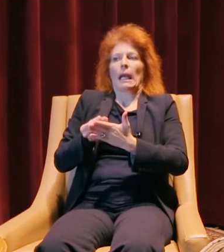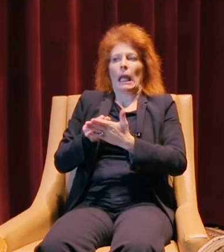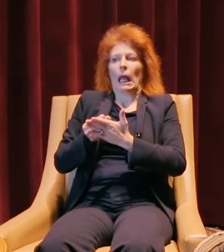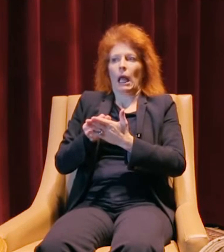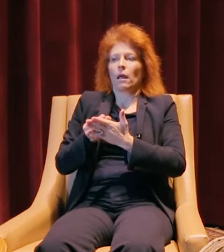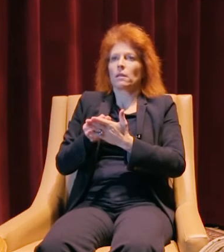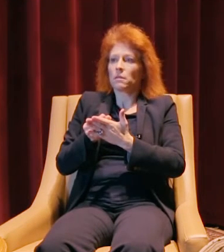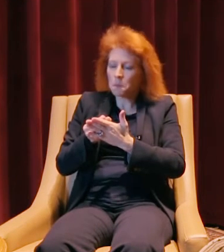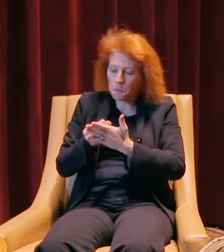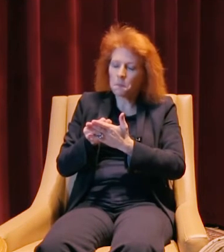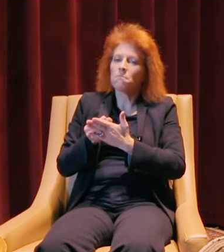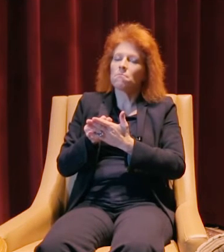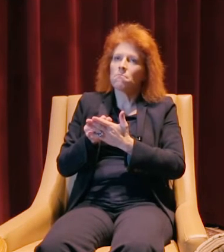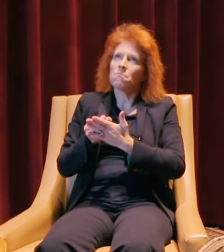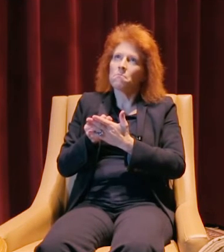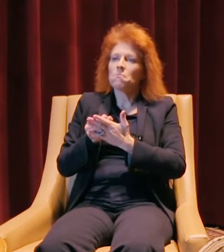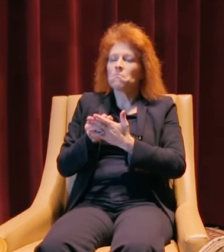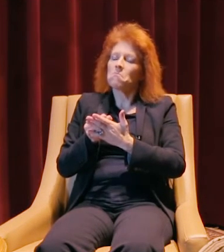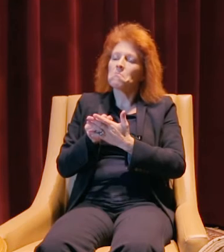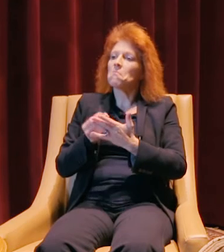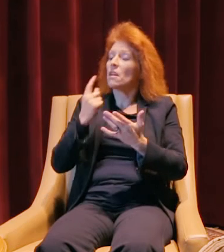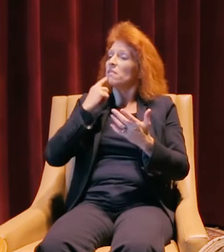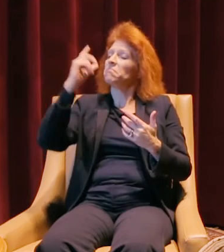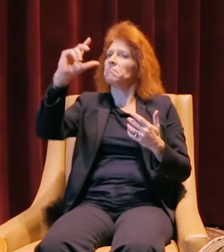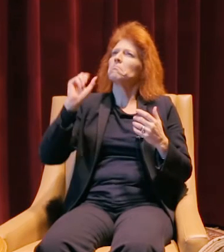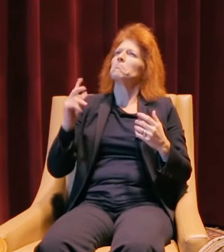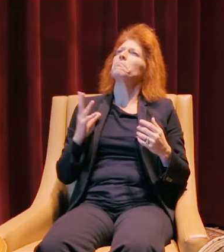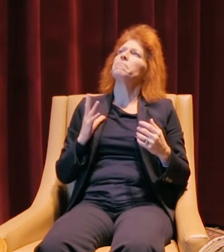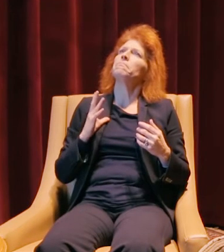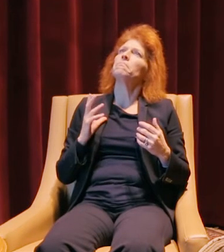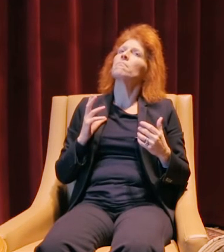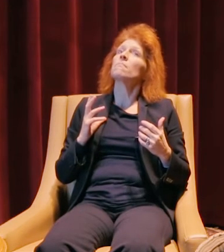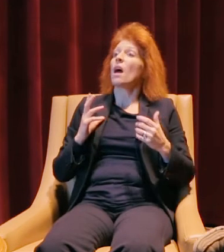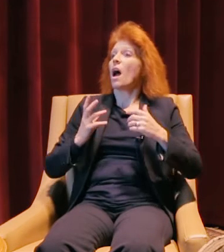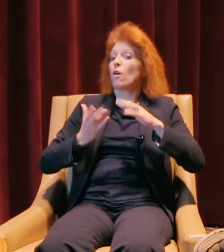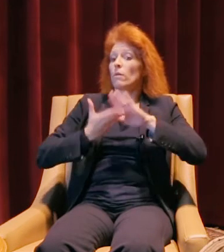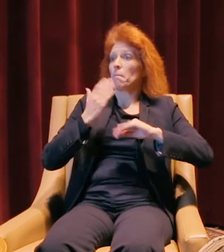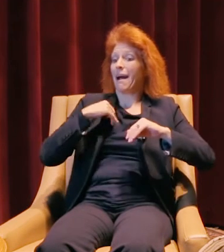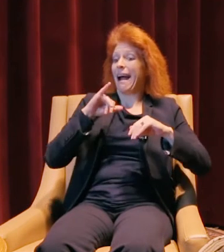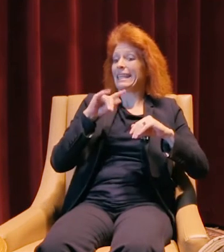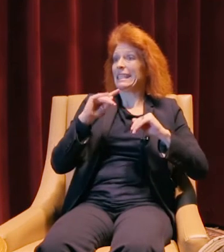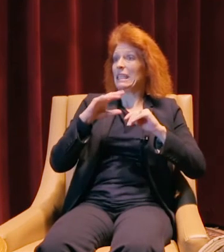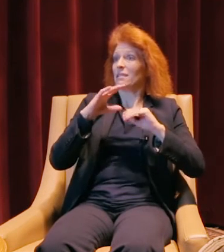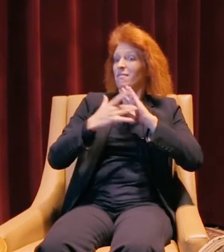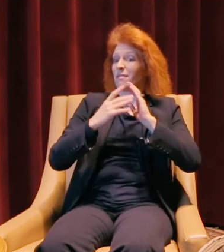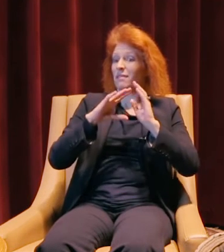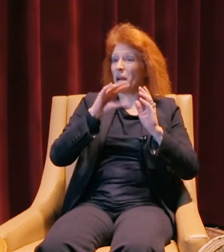in order to do that. I said, well, I've been running my IT business for a lot of years.